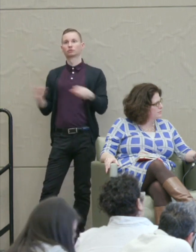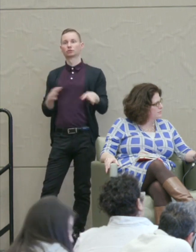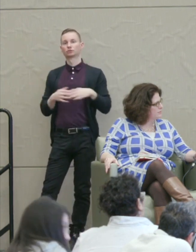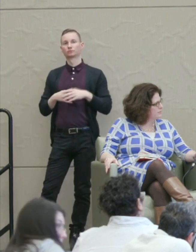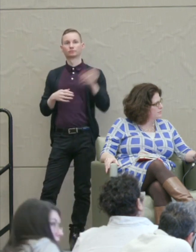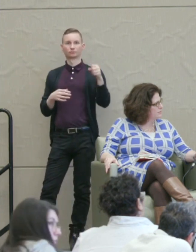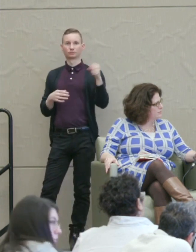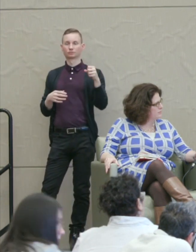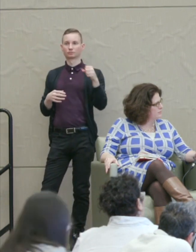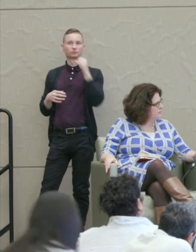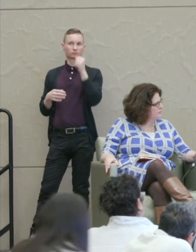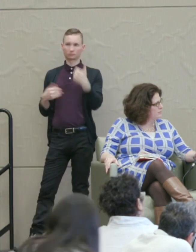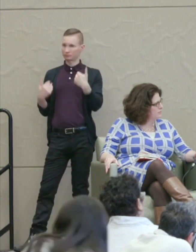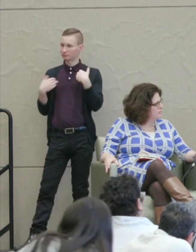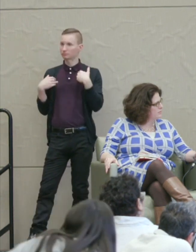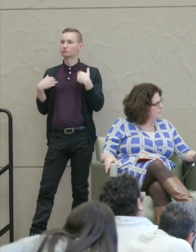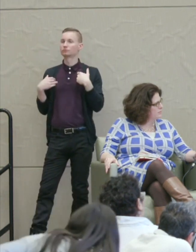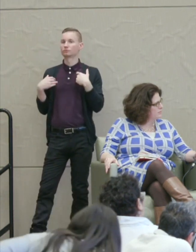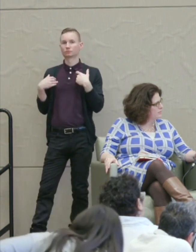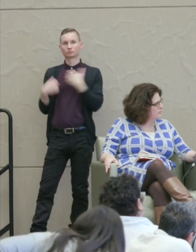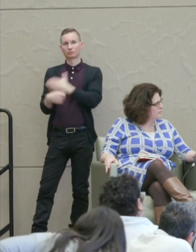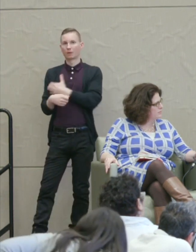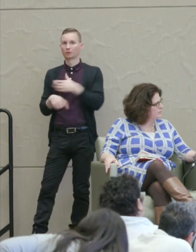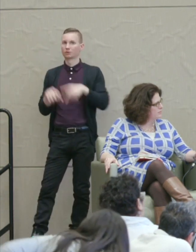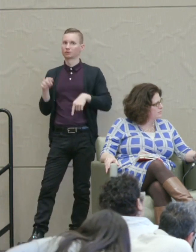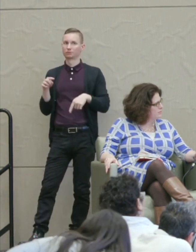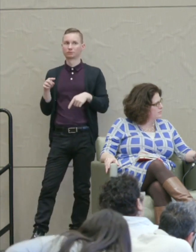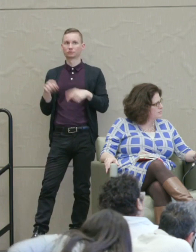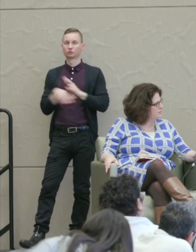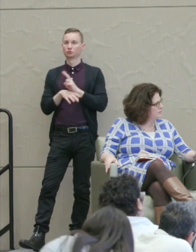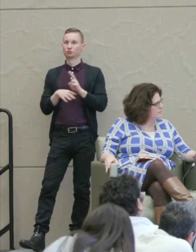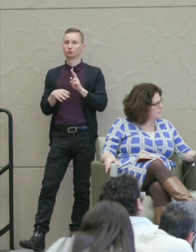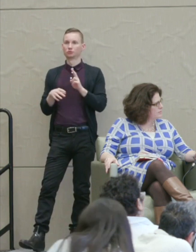And yes, he didn't have the power to use violence.